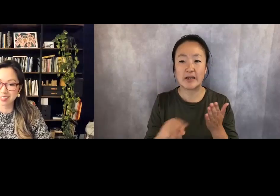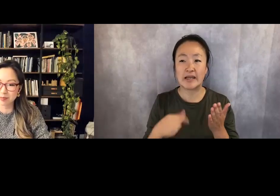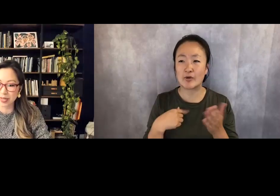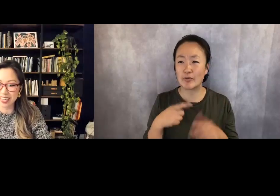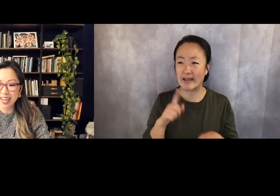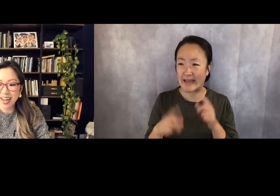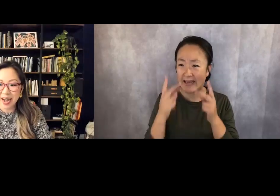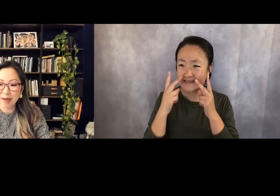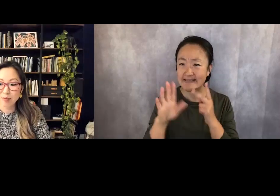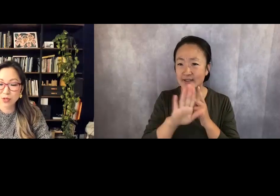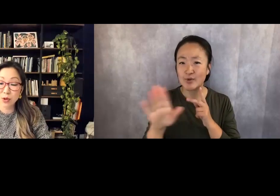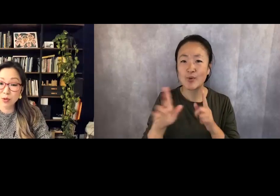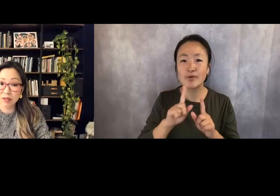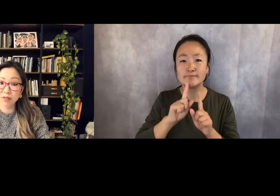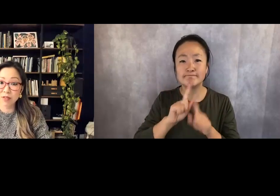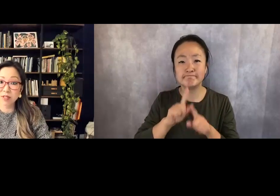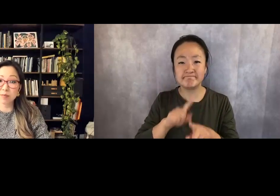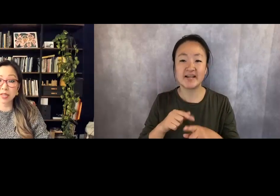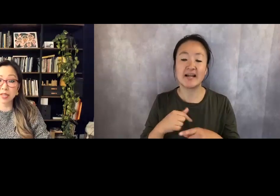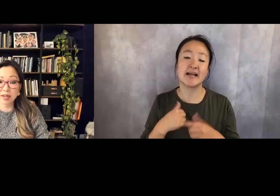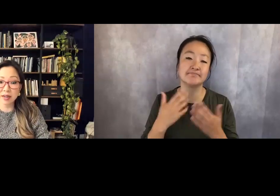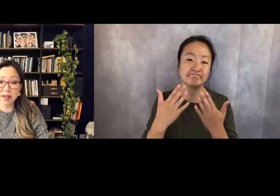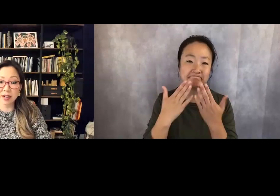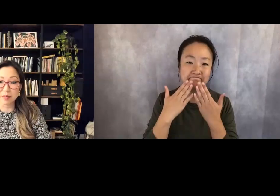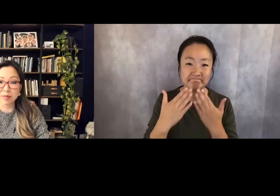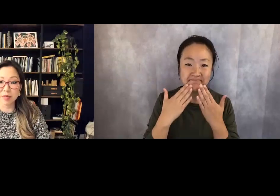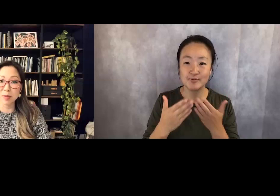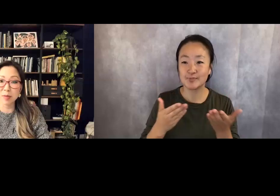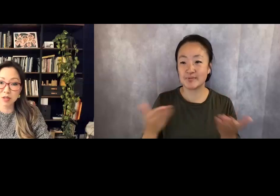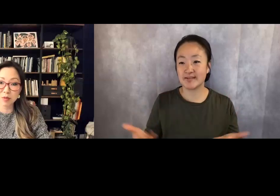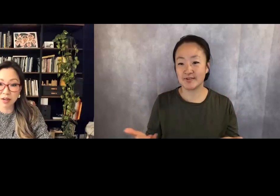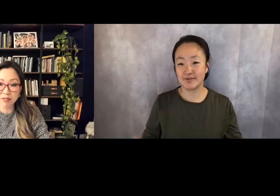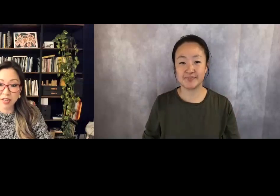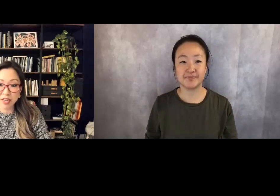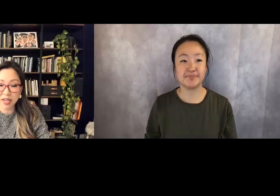But I'm so grateful to be here, especially with Tarfia.